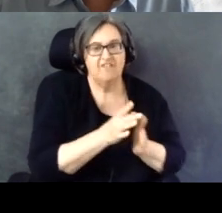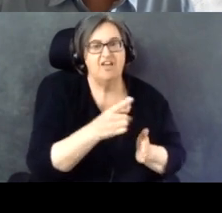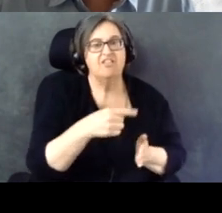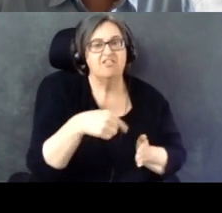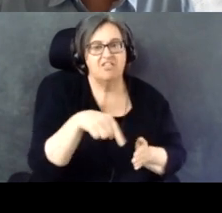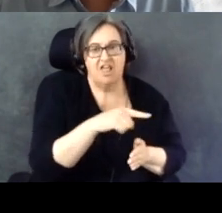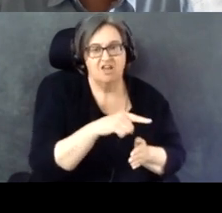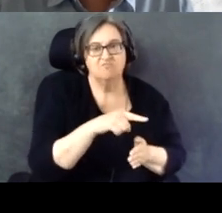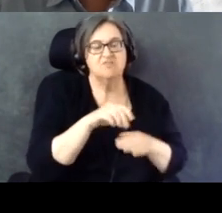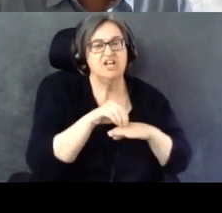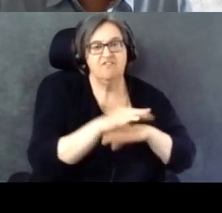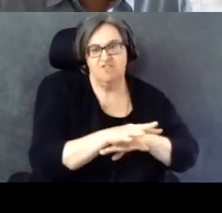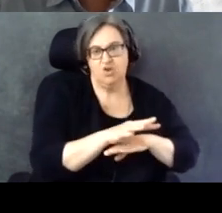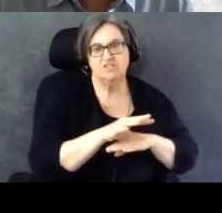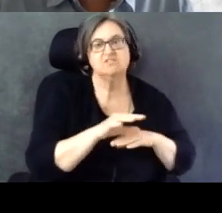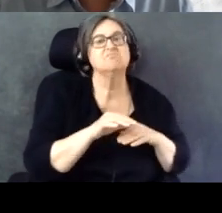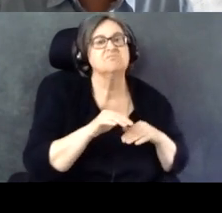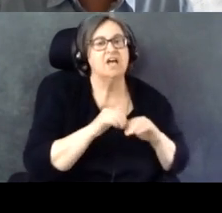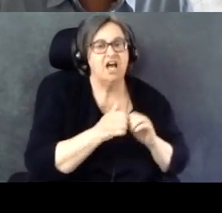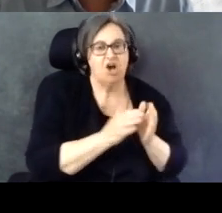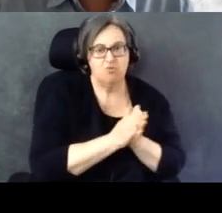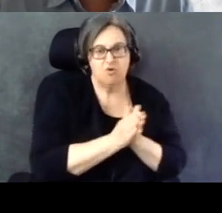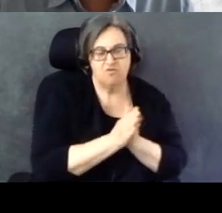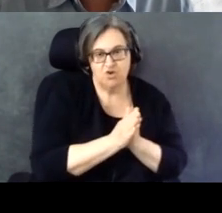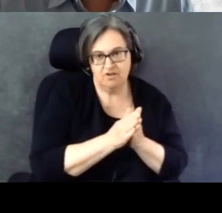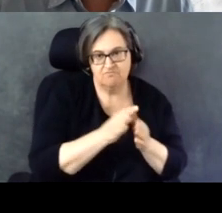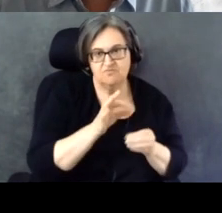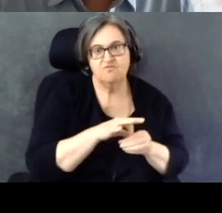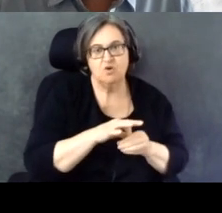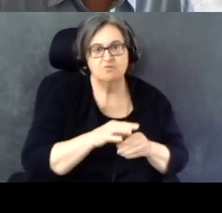influence how motivated I am to vote.